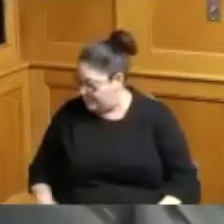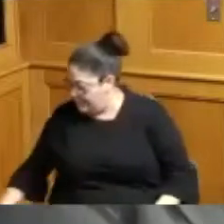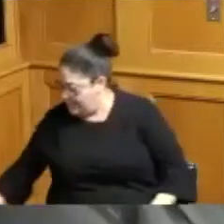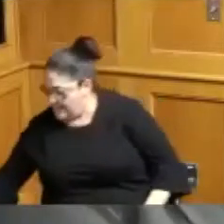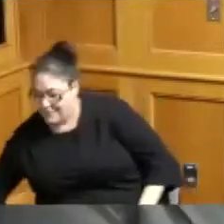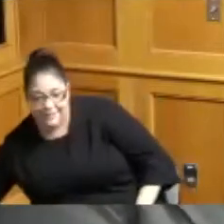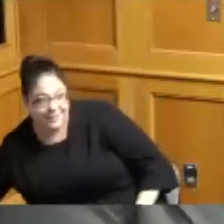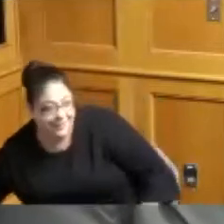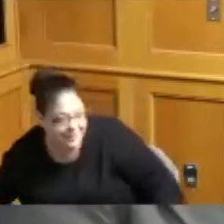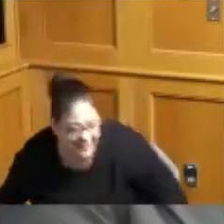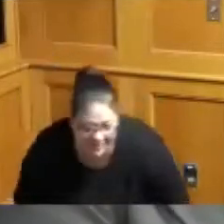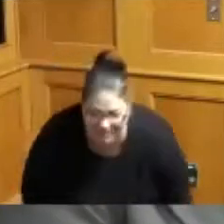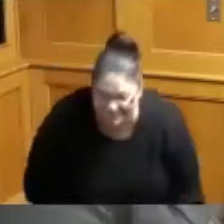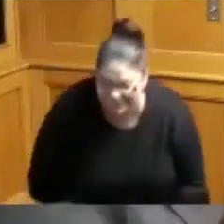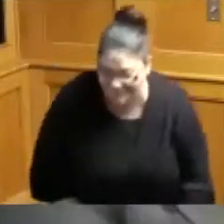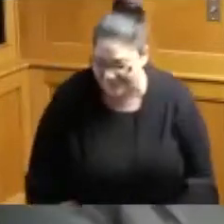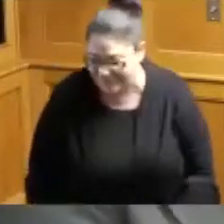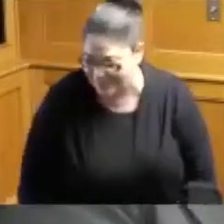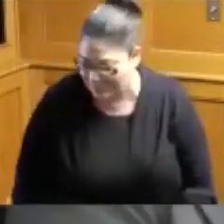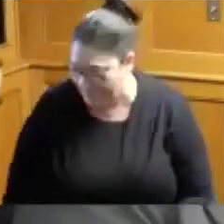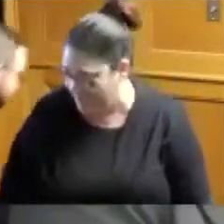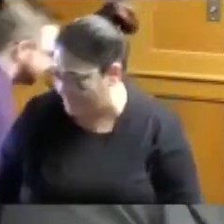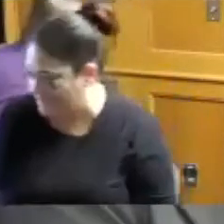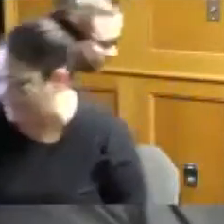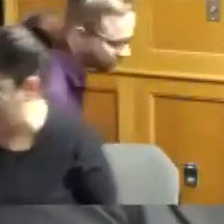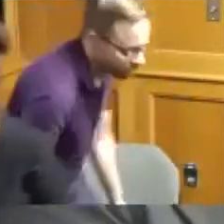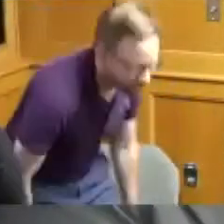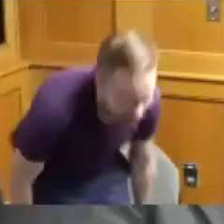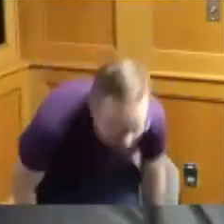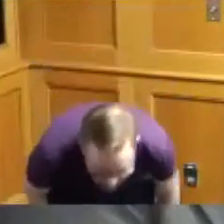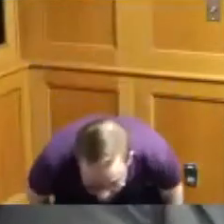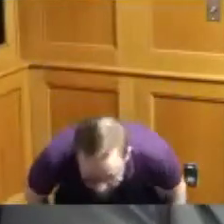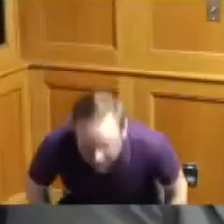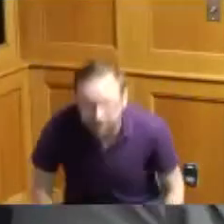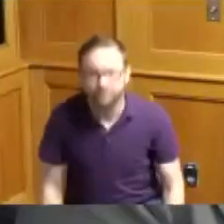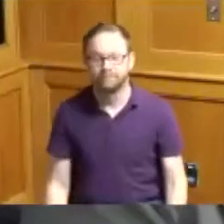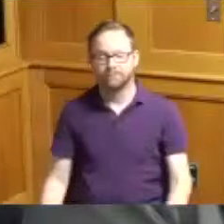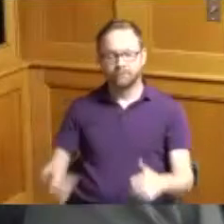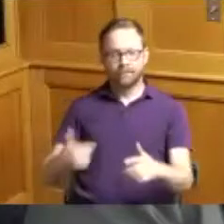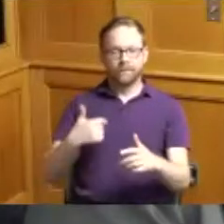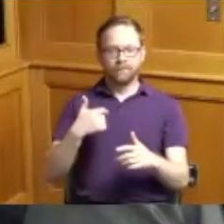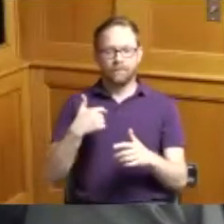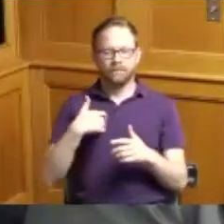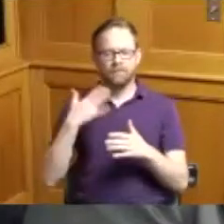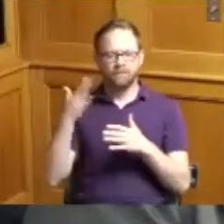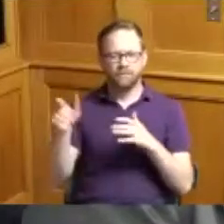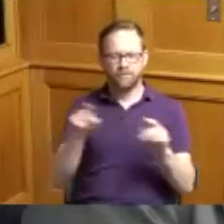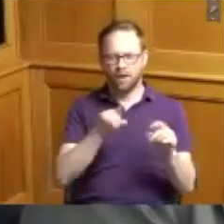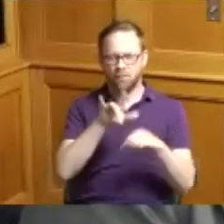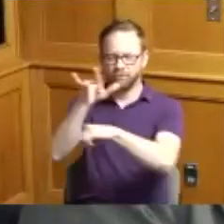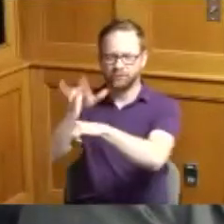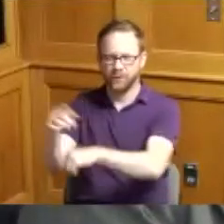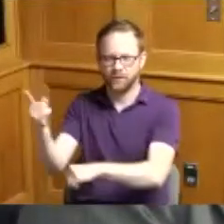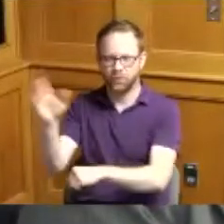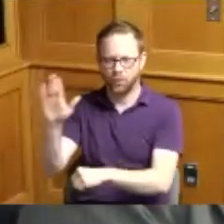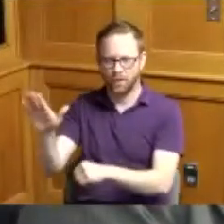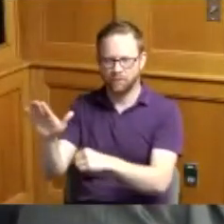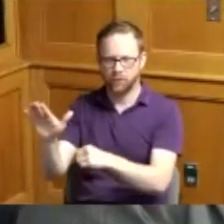all right I know I'm gonna be going to her one of the games I'm hoping to get there today and I'm